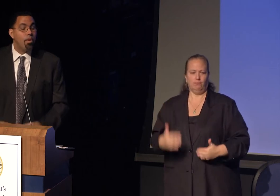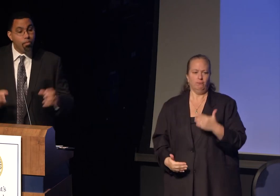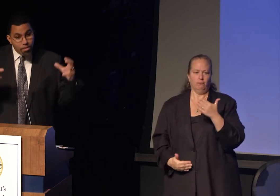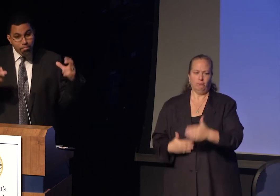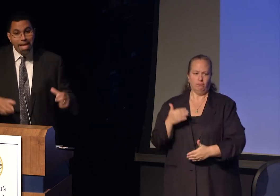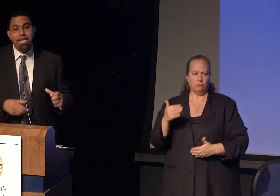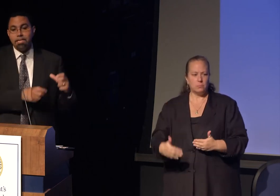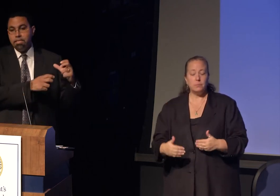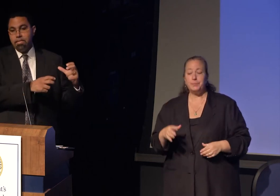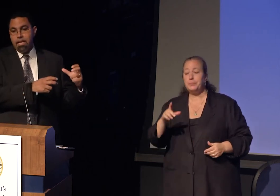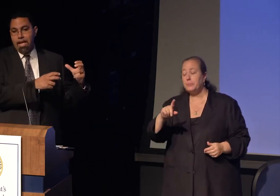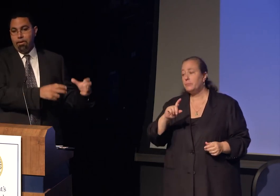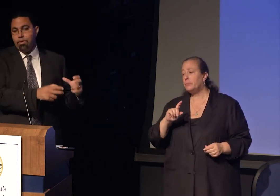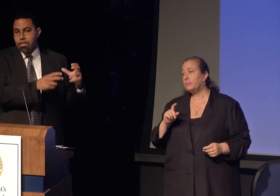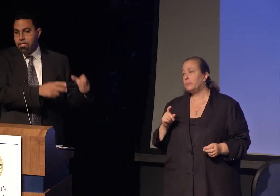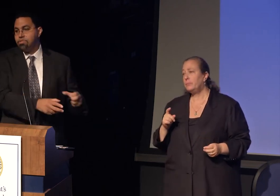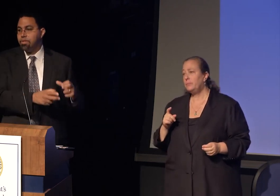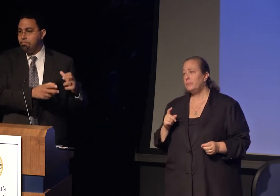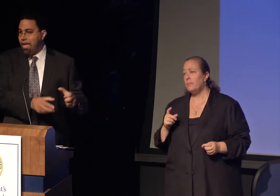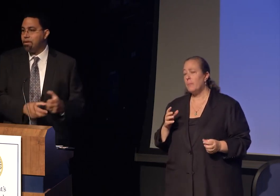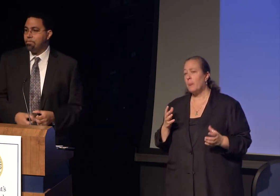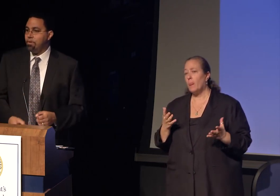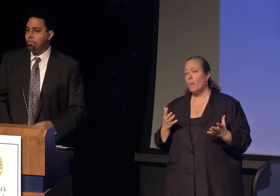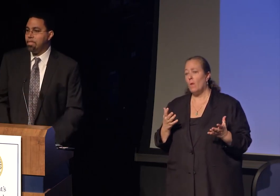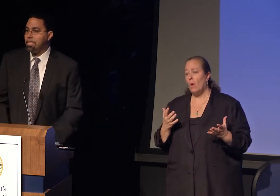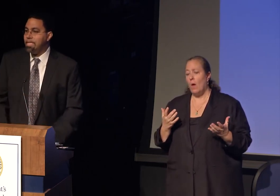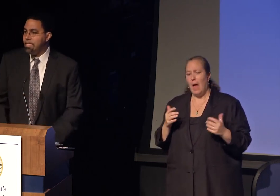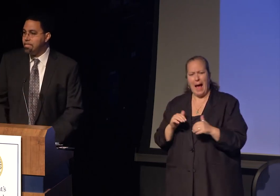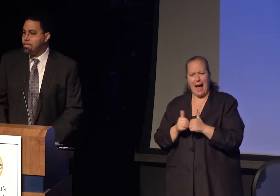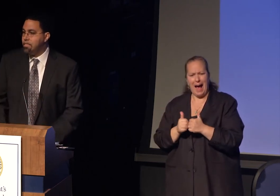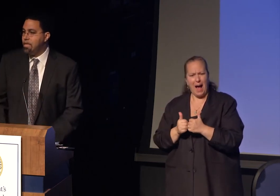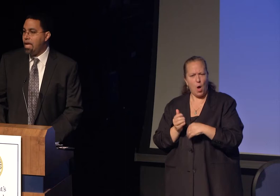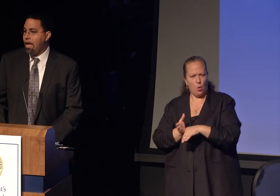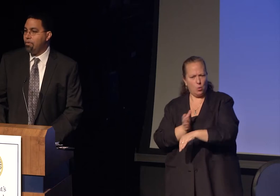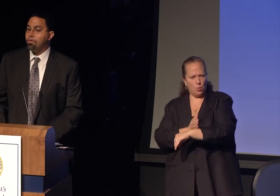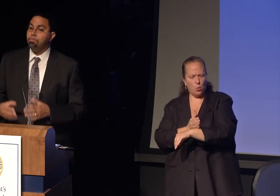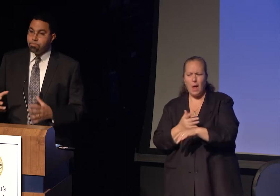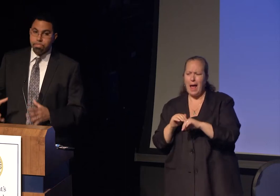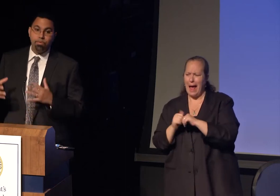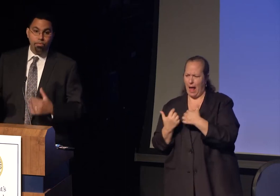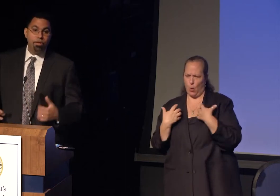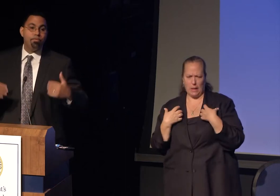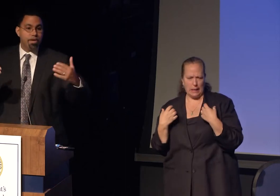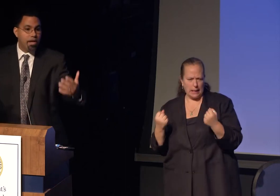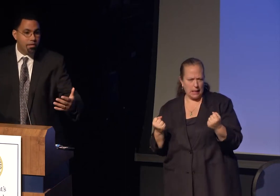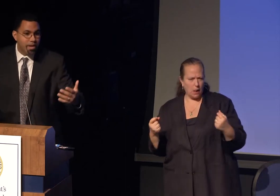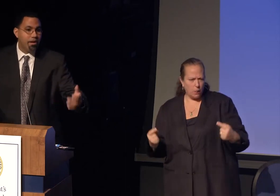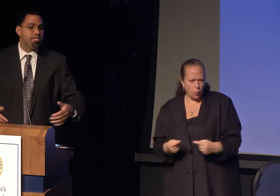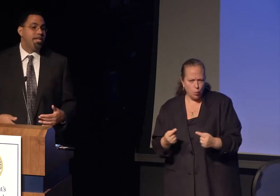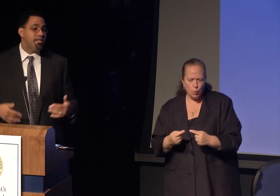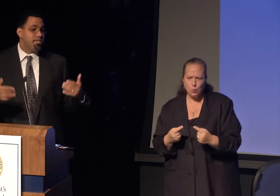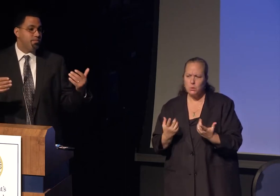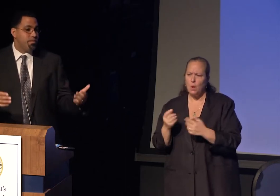What will make our country better, what will heal our wounds, what will overcome our challenges,